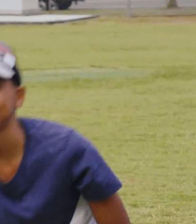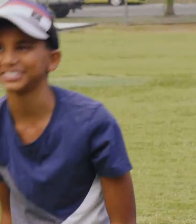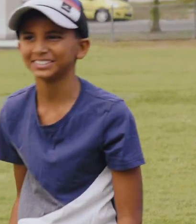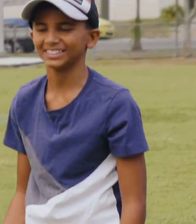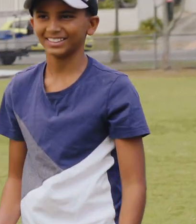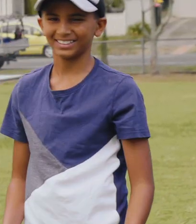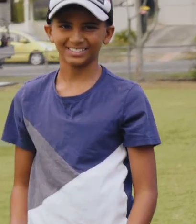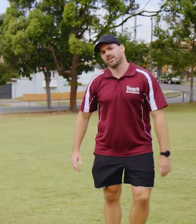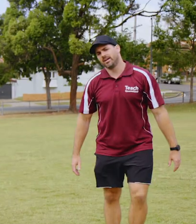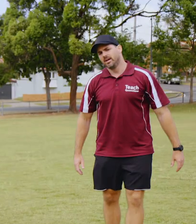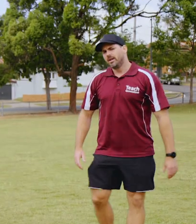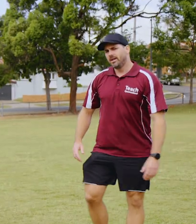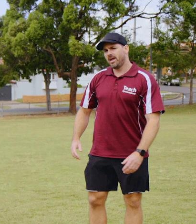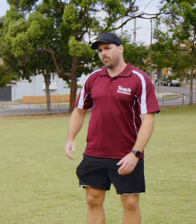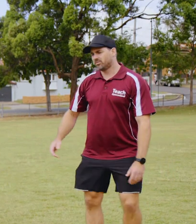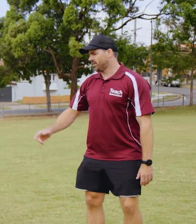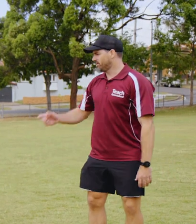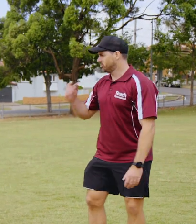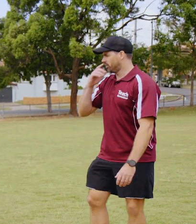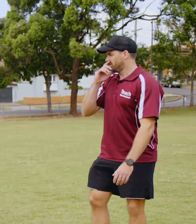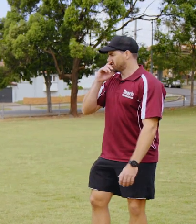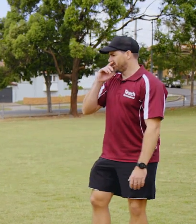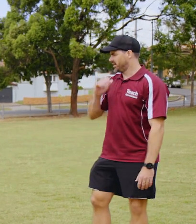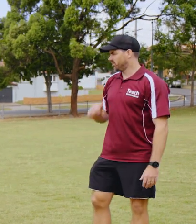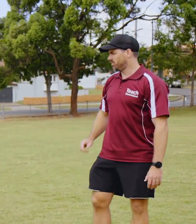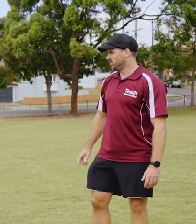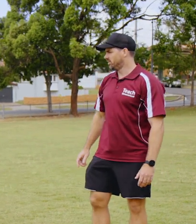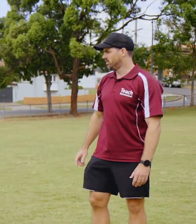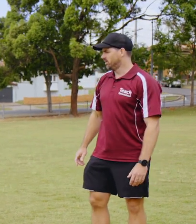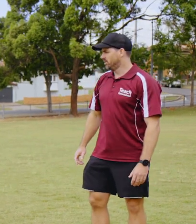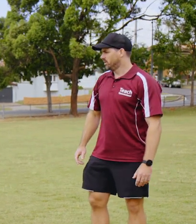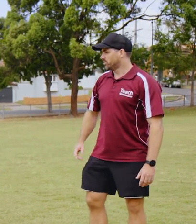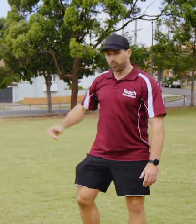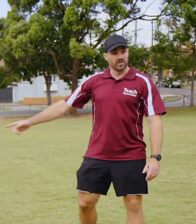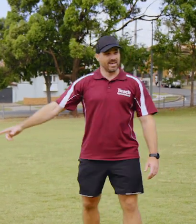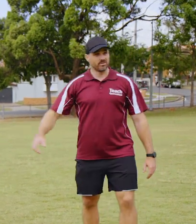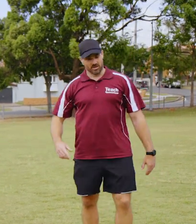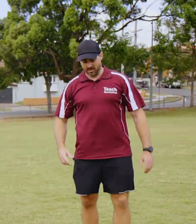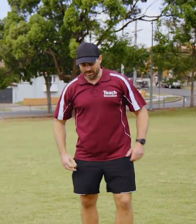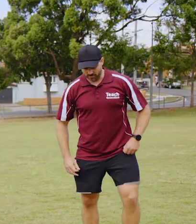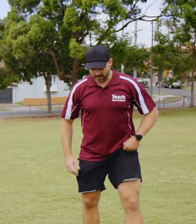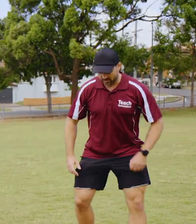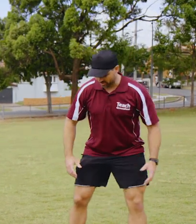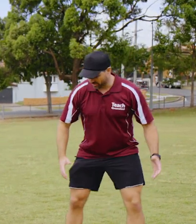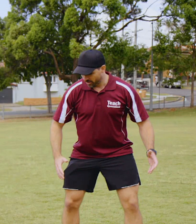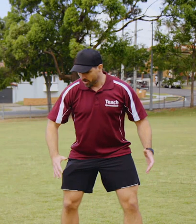Excellent, excellent. Okay. Now what's another good shot we could try in handball? Maybe through the legs. Through the legs, I like that one. Okay, let’s go.